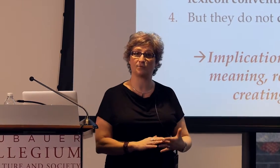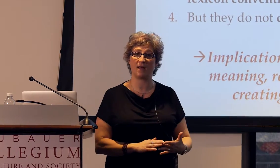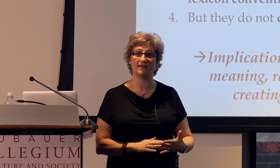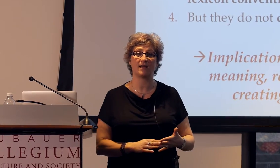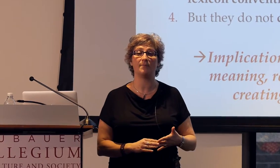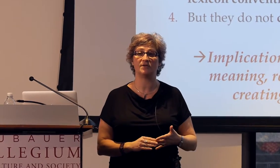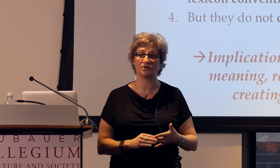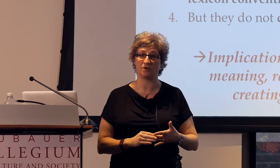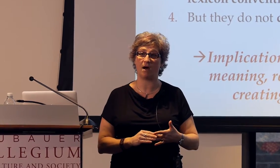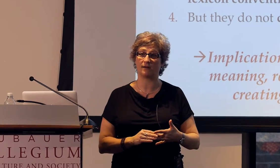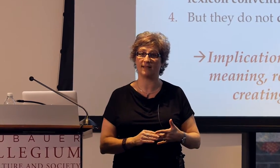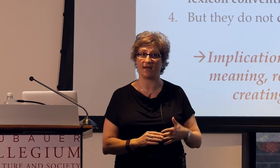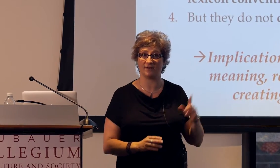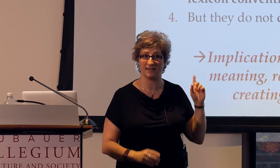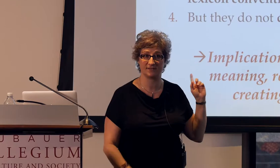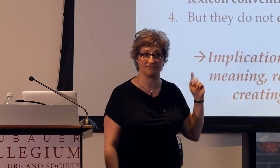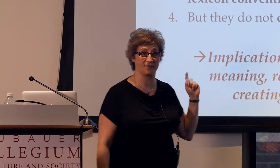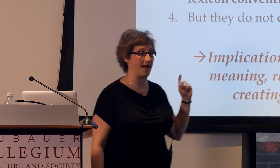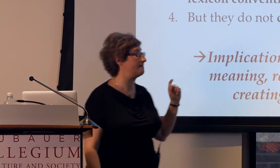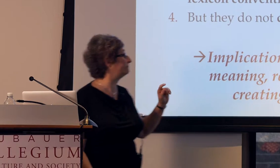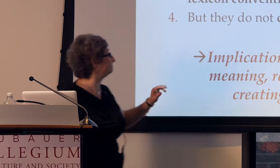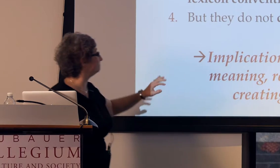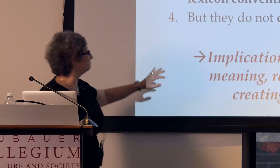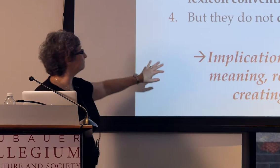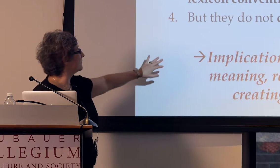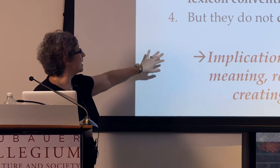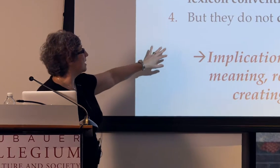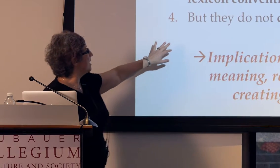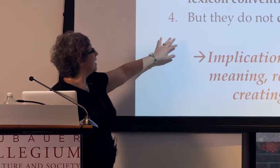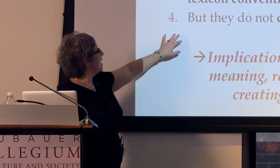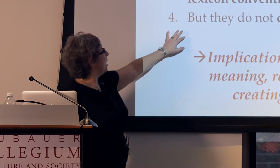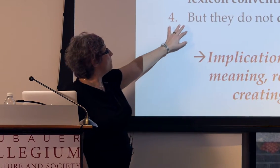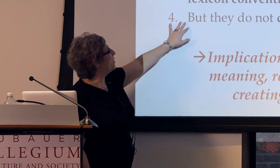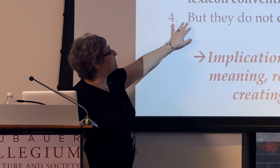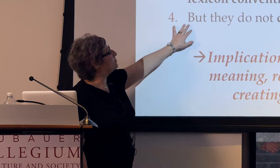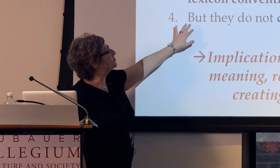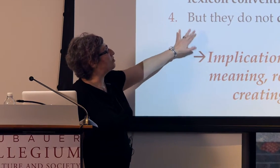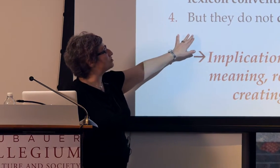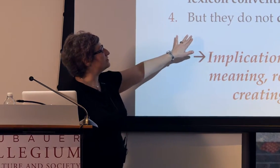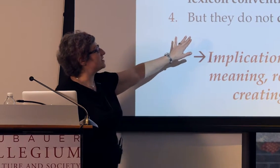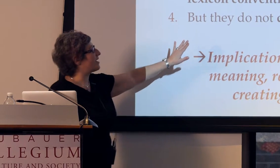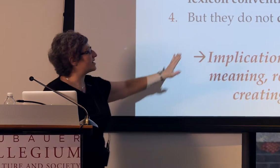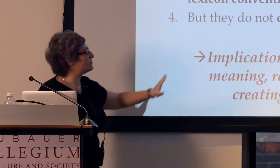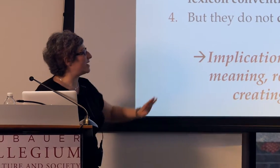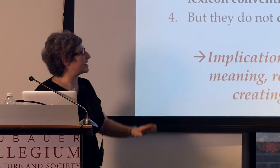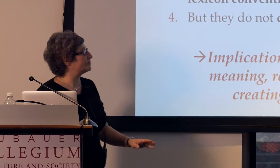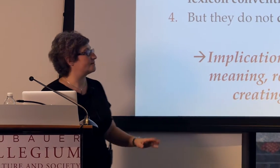as well as computational modeling evidence for that. But those social interaction patterns